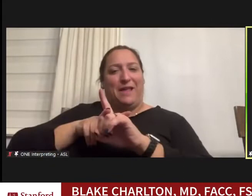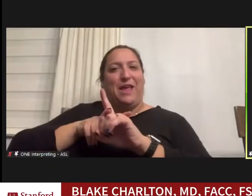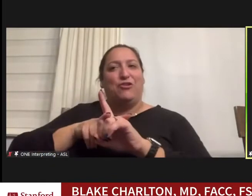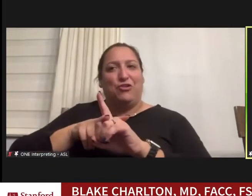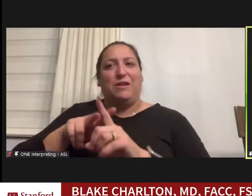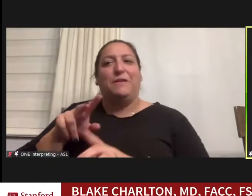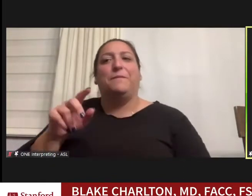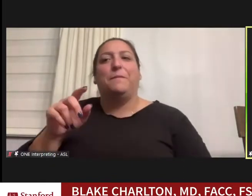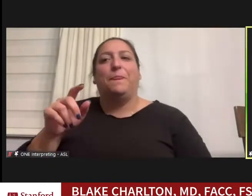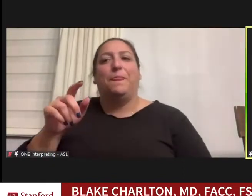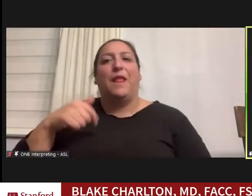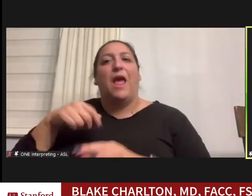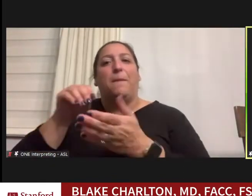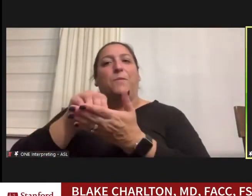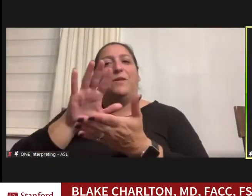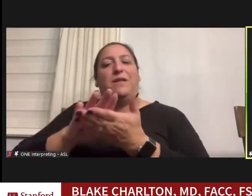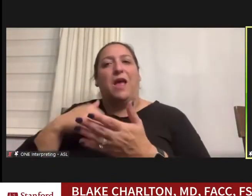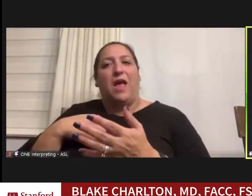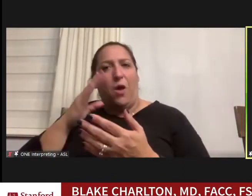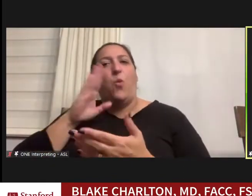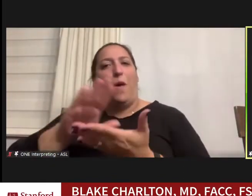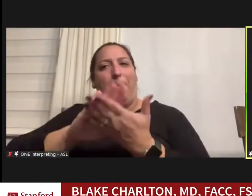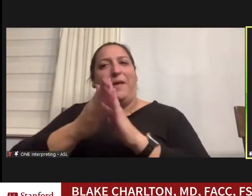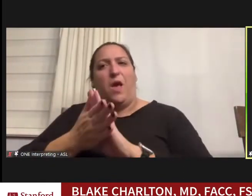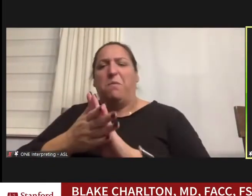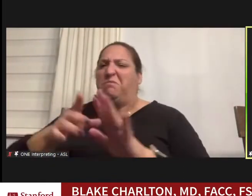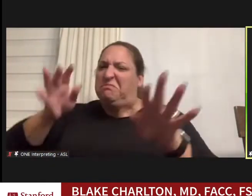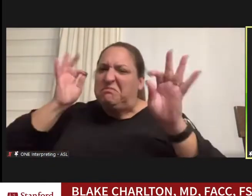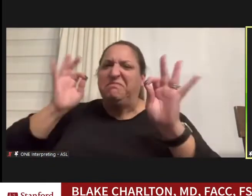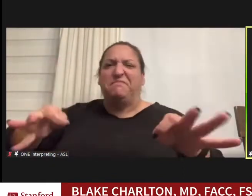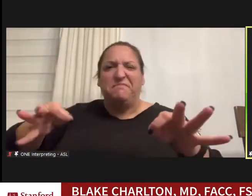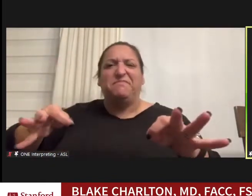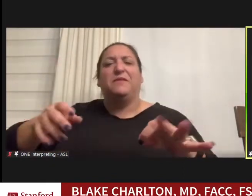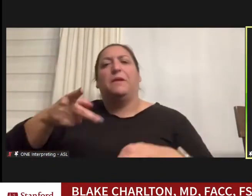I said I was going to become a pediatric neurologist